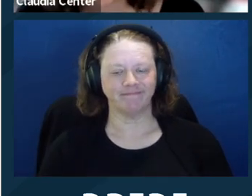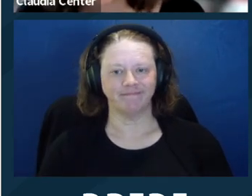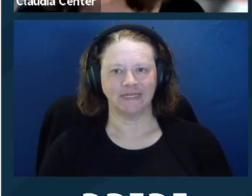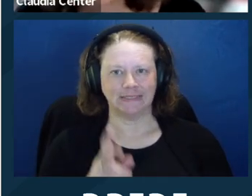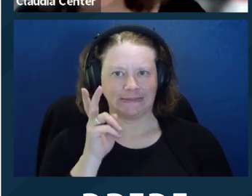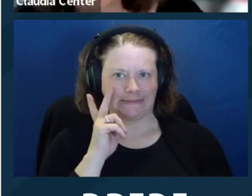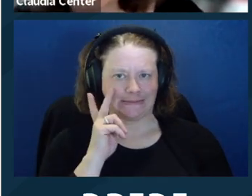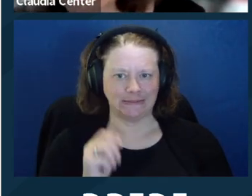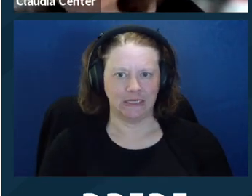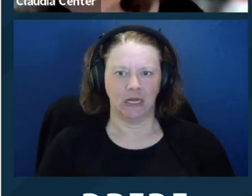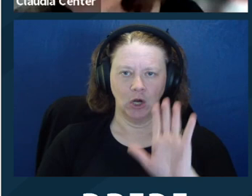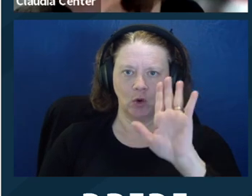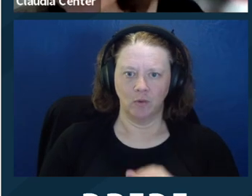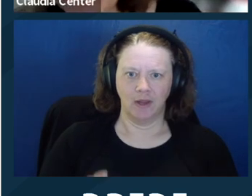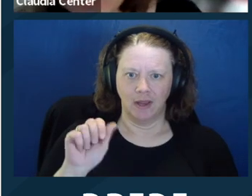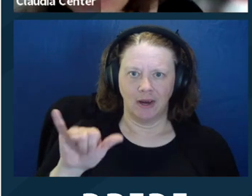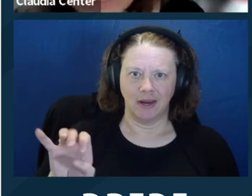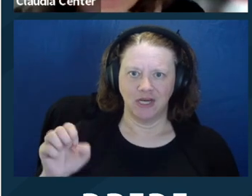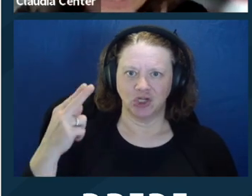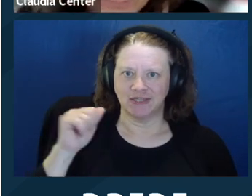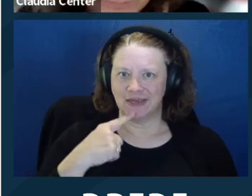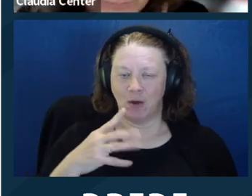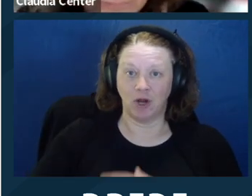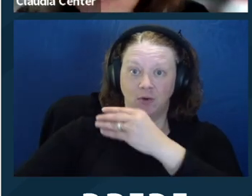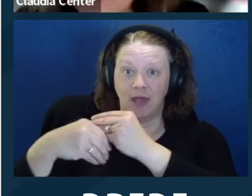I understand, I definitely see the problem. Let's see ‑‑